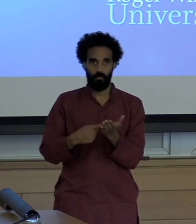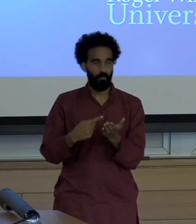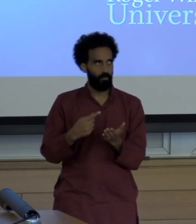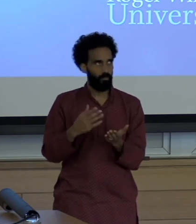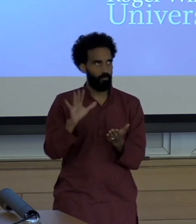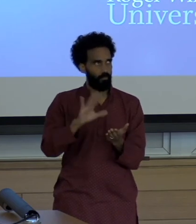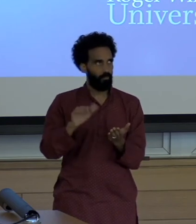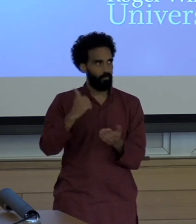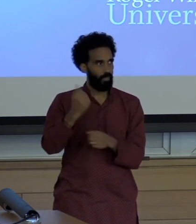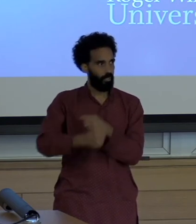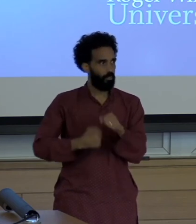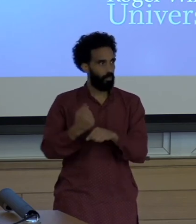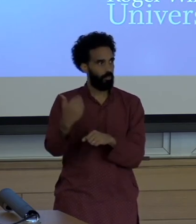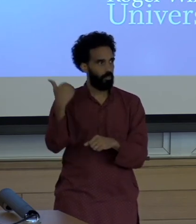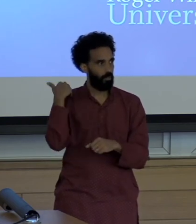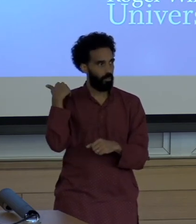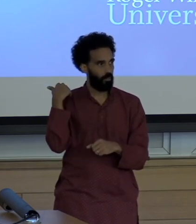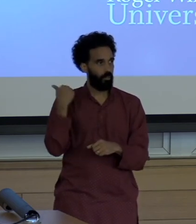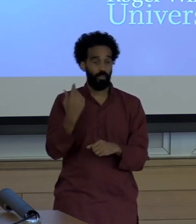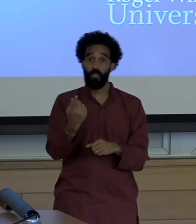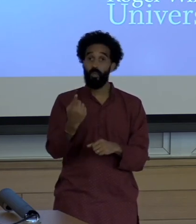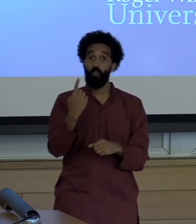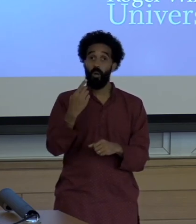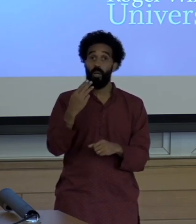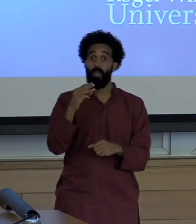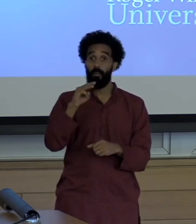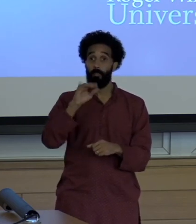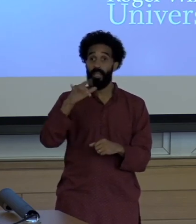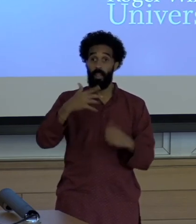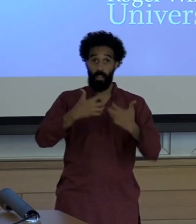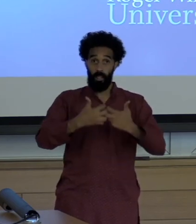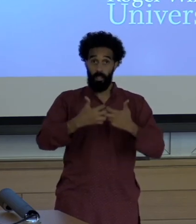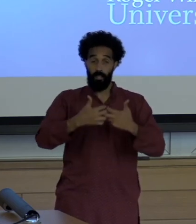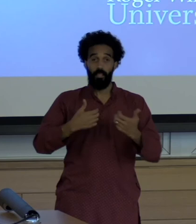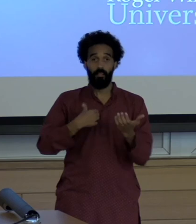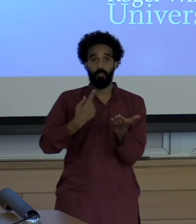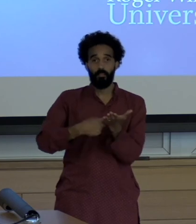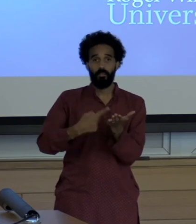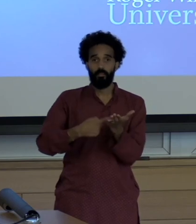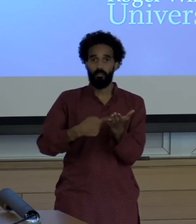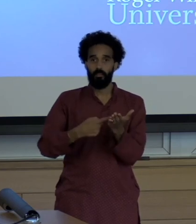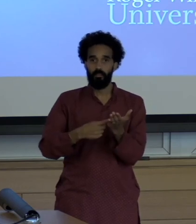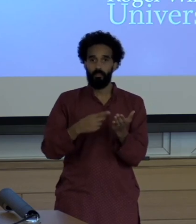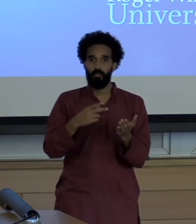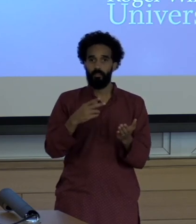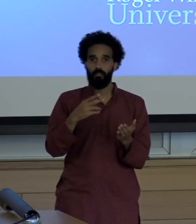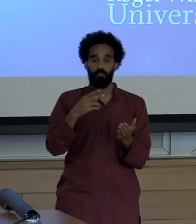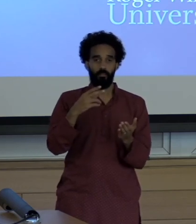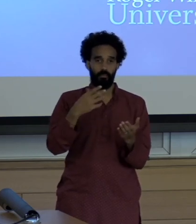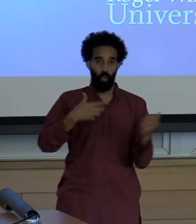the case of the pulp mill that I mentioned at the beginning on the border between Odowa and Argentina that is